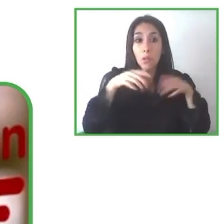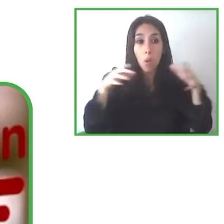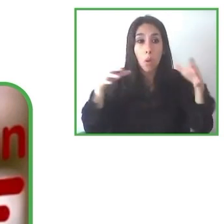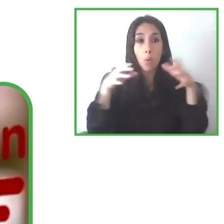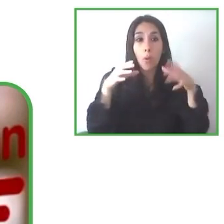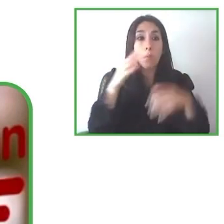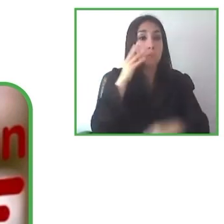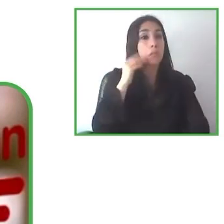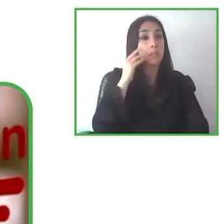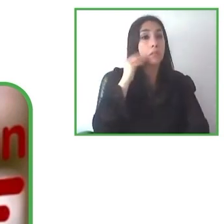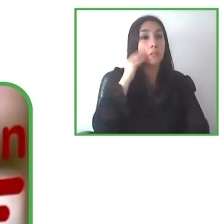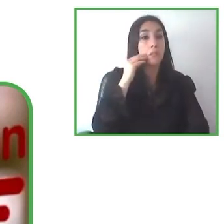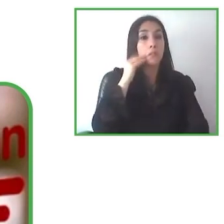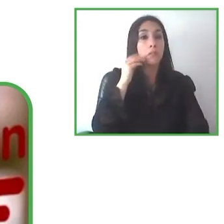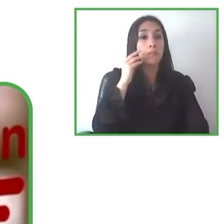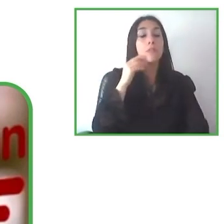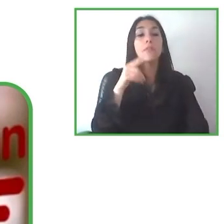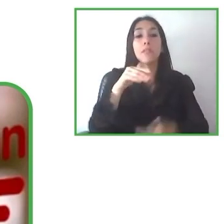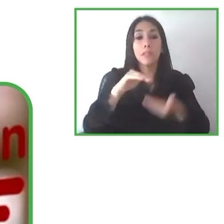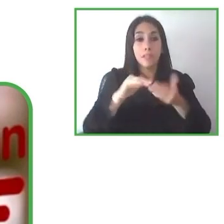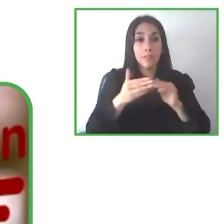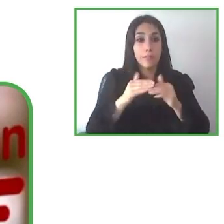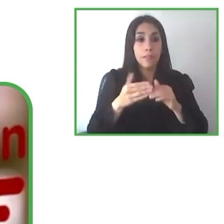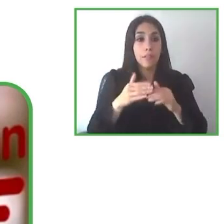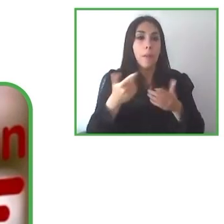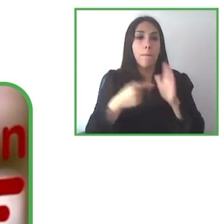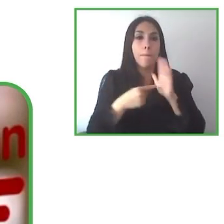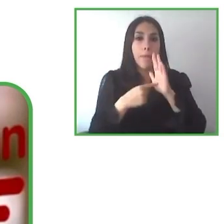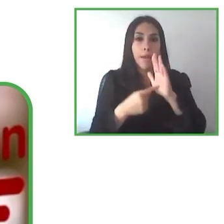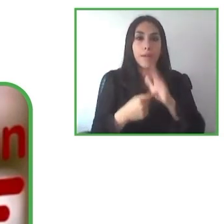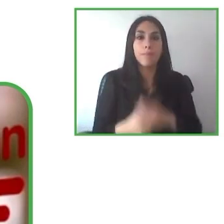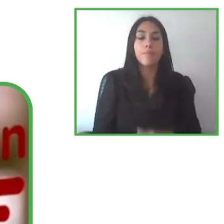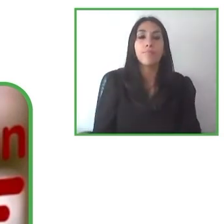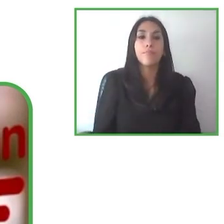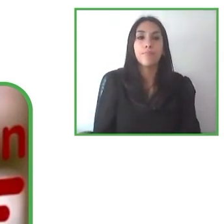And we are looking for new partners in this region because there are marketplace.